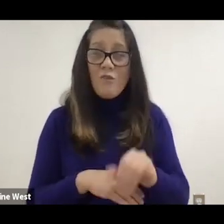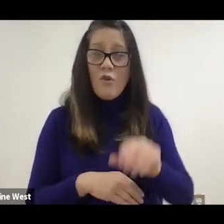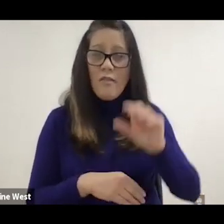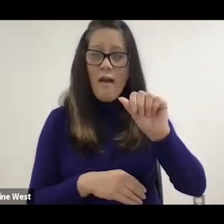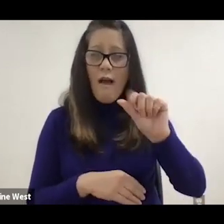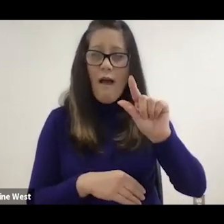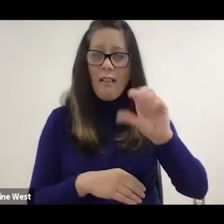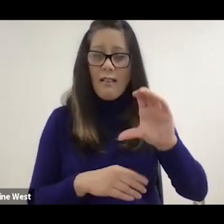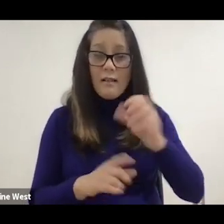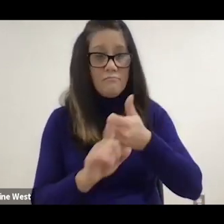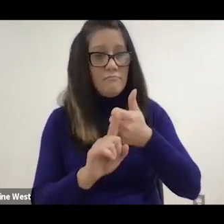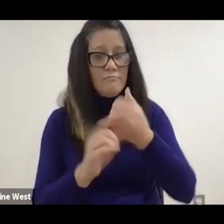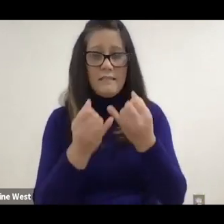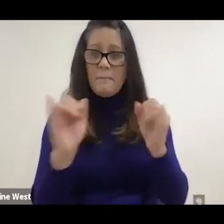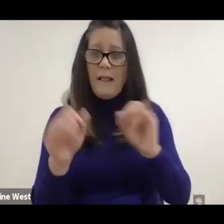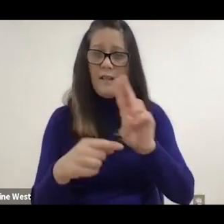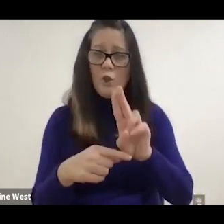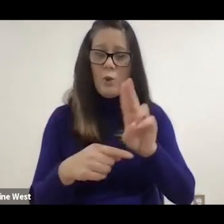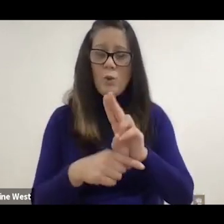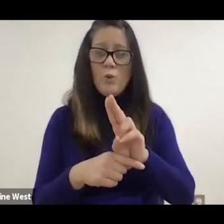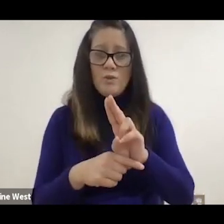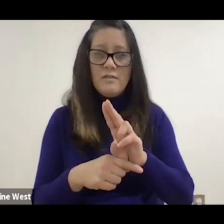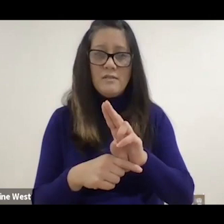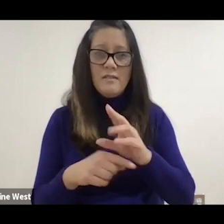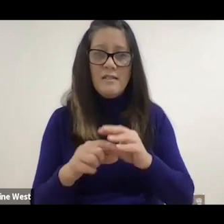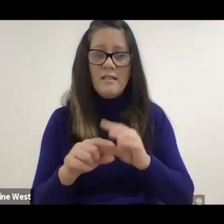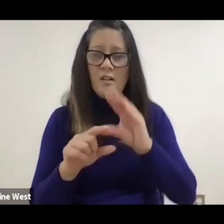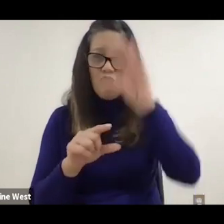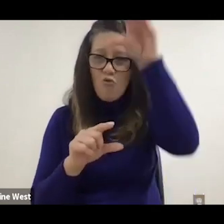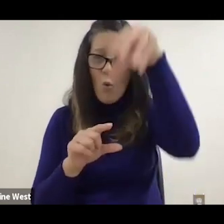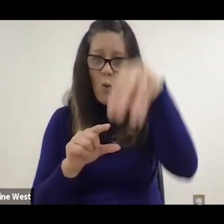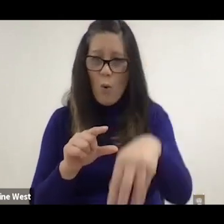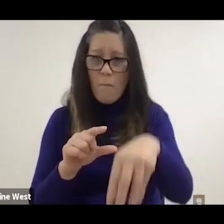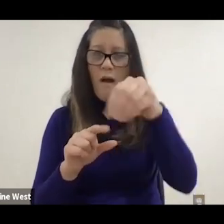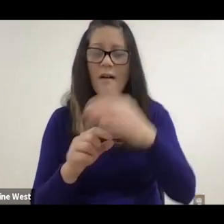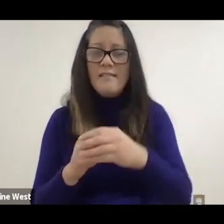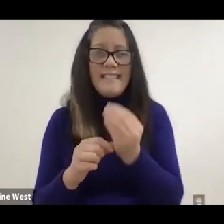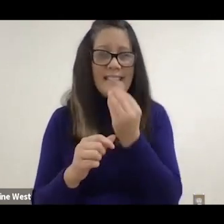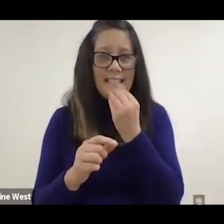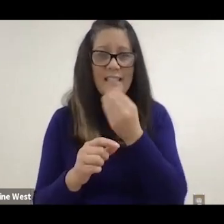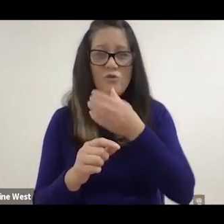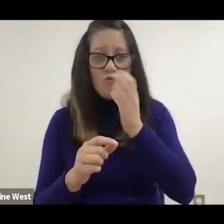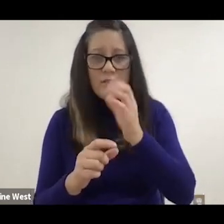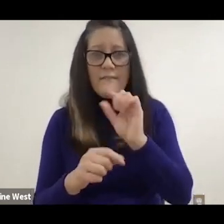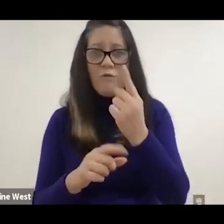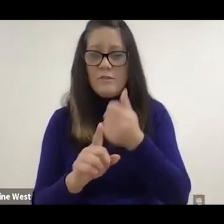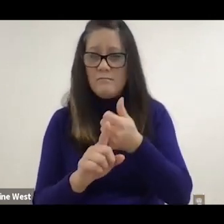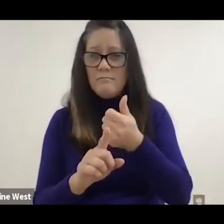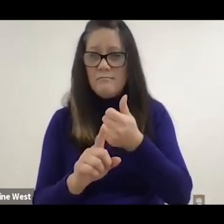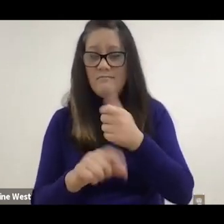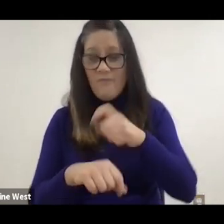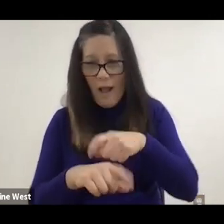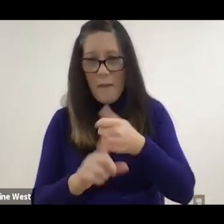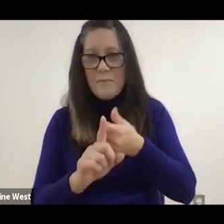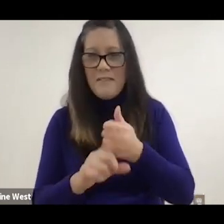to independently use the robot and actually eat and drink for the first time by himself so.